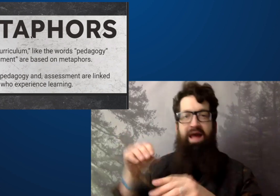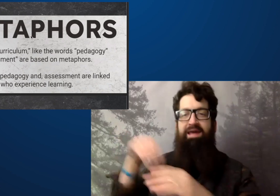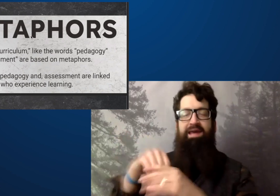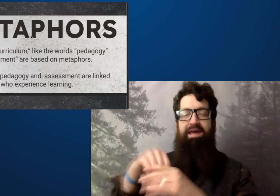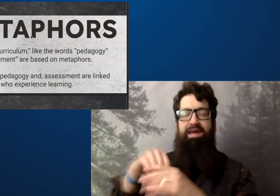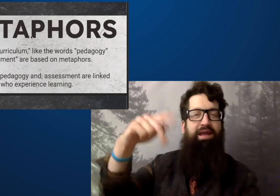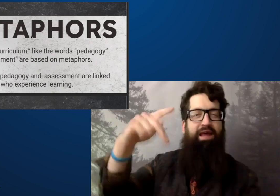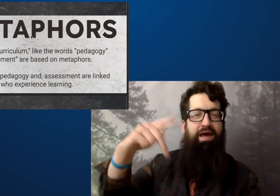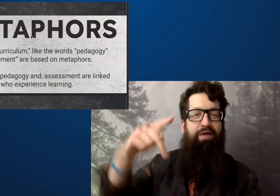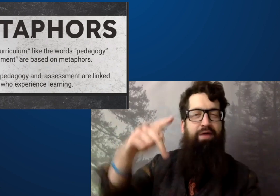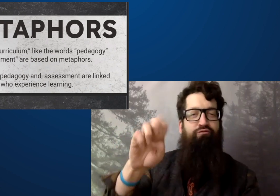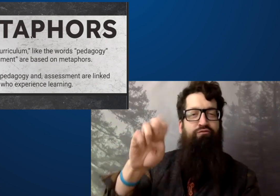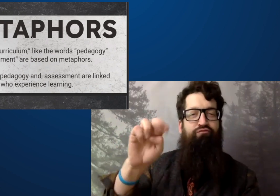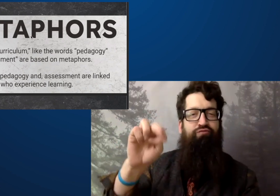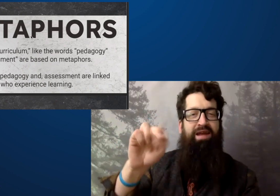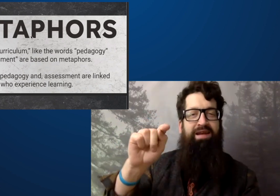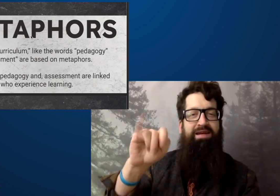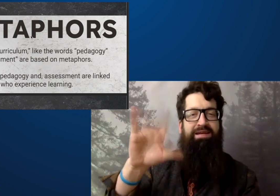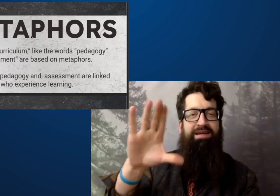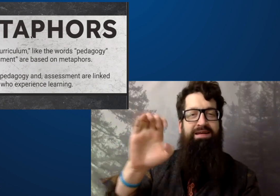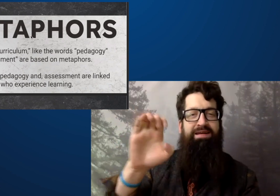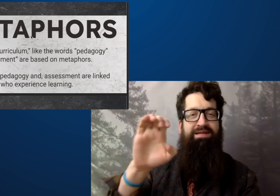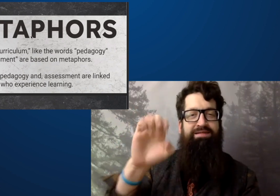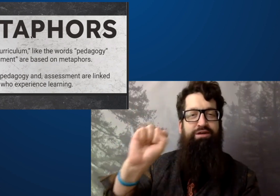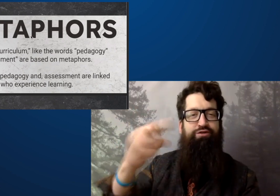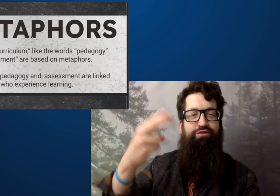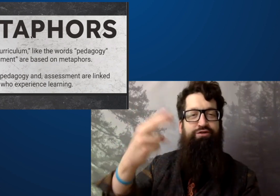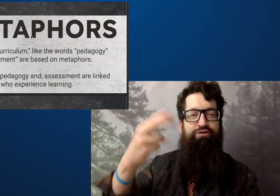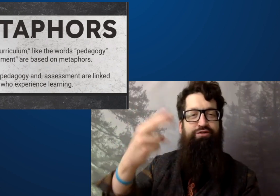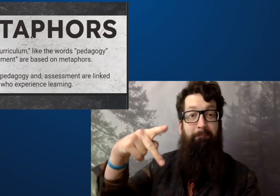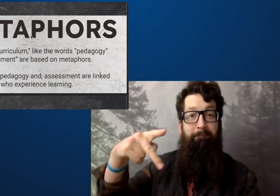assess somebody while they're sitting there,